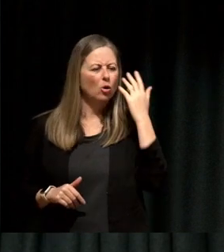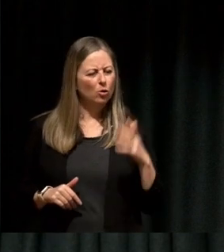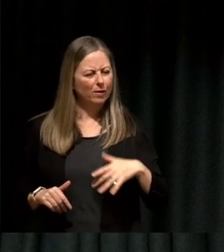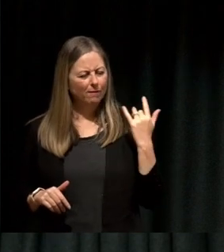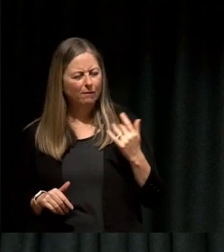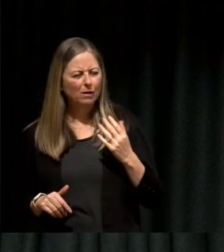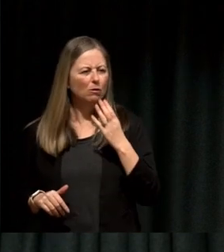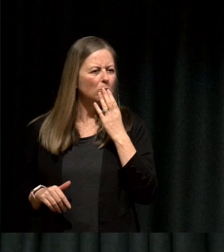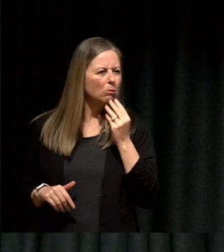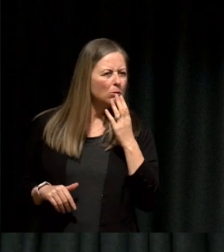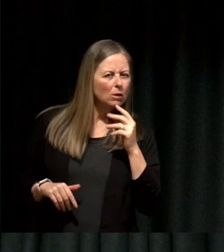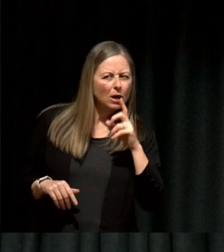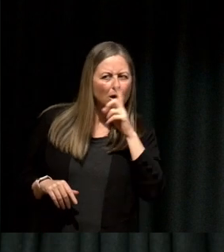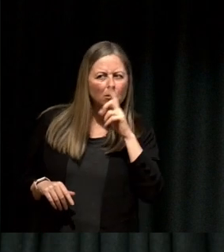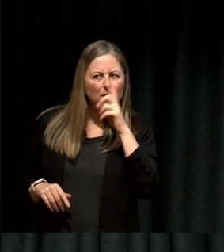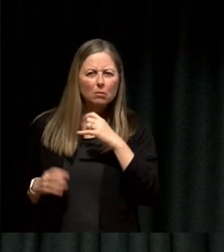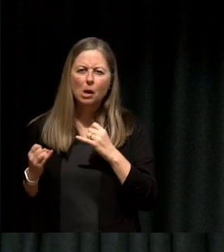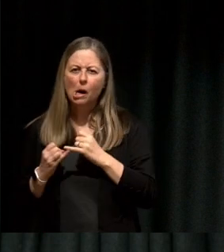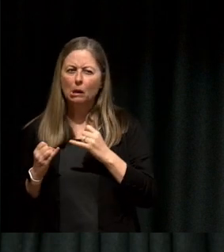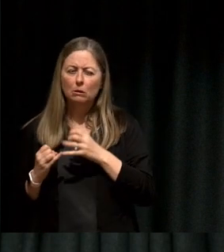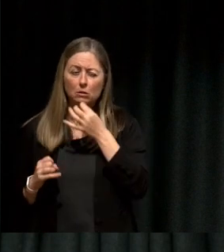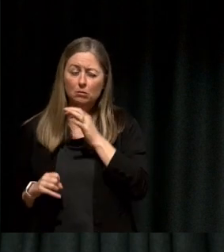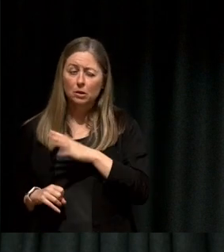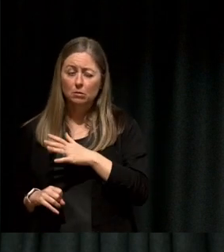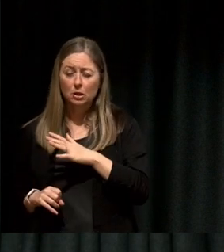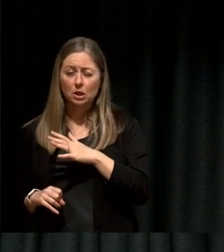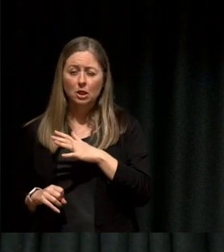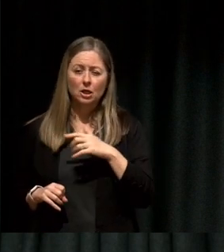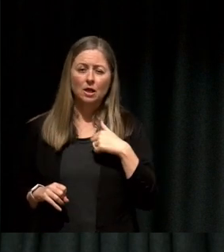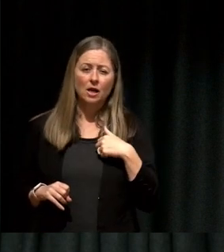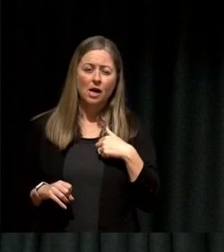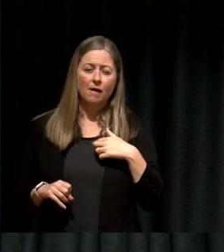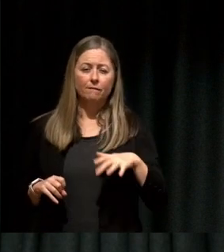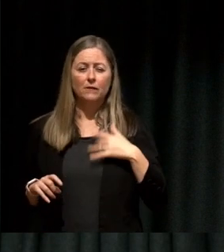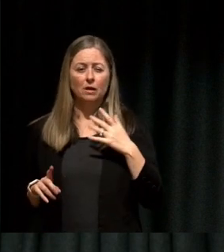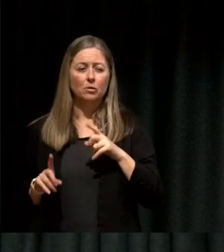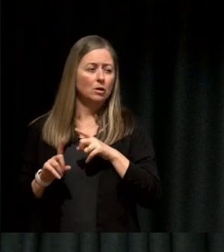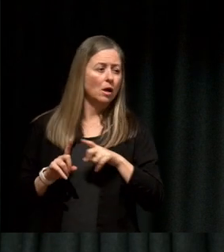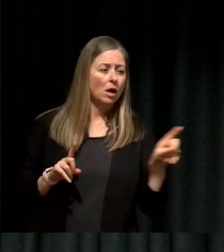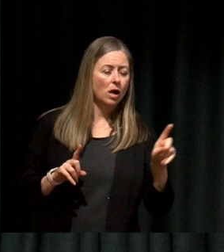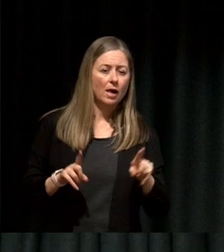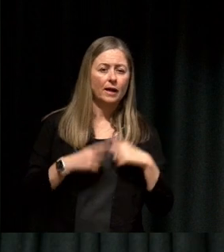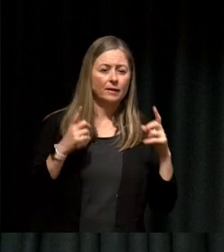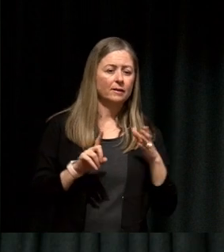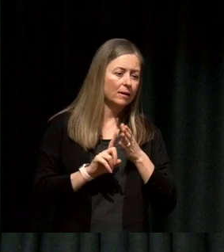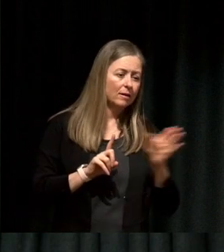always our uncles and they're a bit dodgy and I always feel like I'm on the outside of my own culture finding a way in." And I was like wow, that's a really great way to say that.